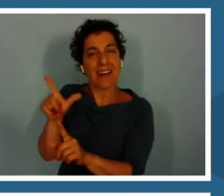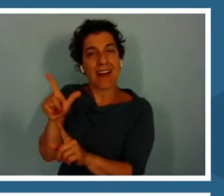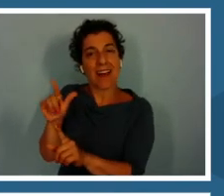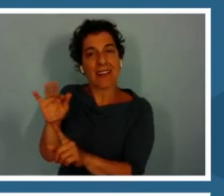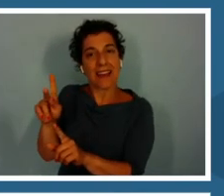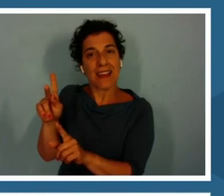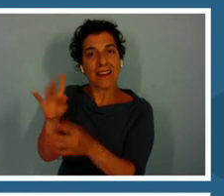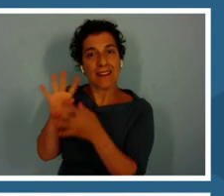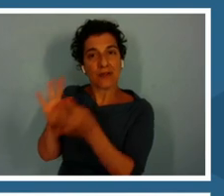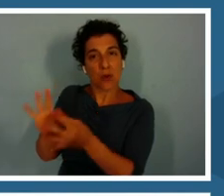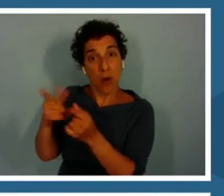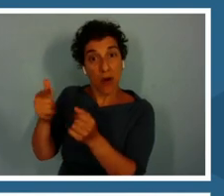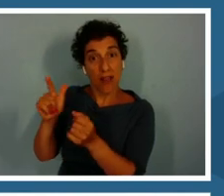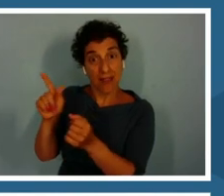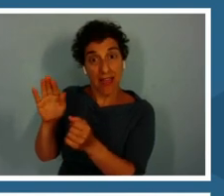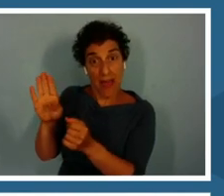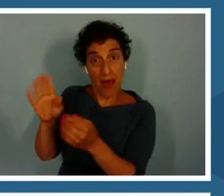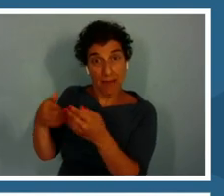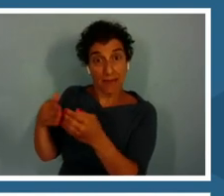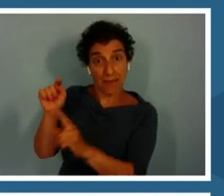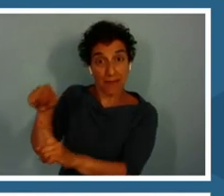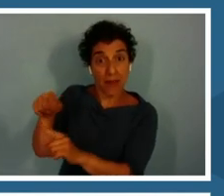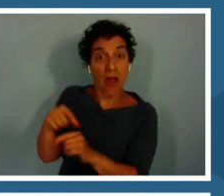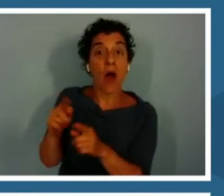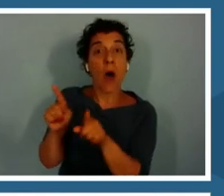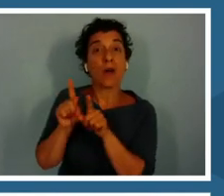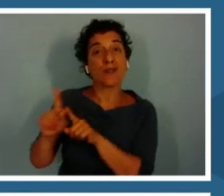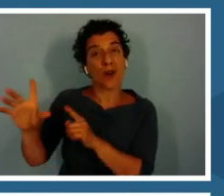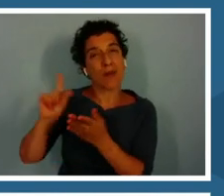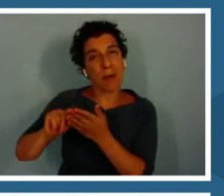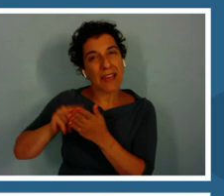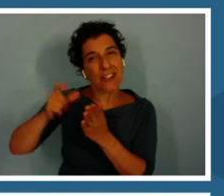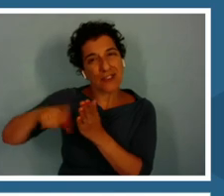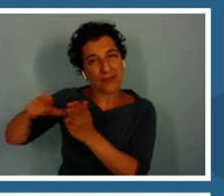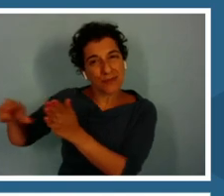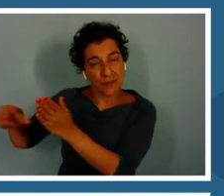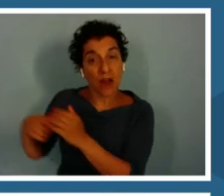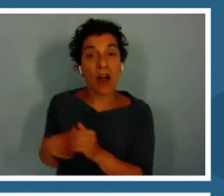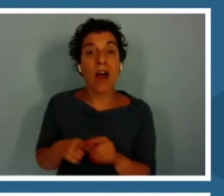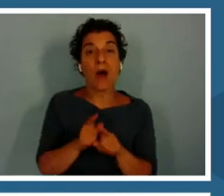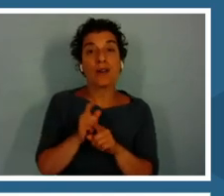A link to all of the publications she has been doing and a fun many activity where they